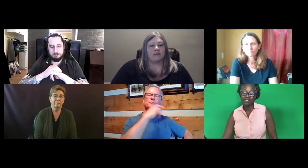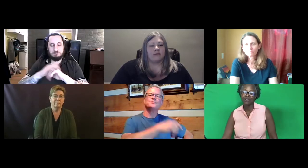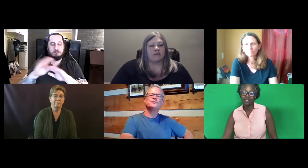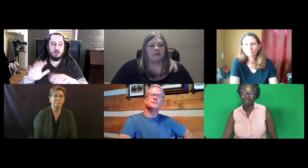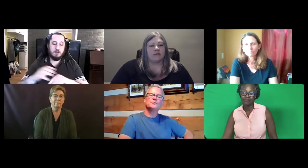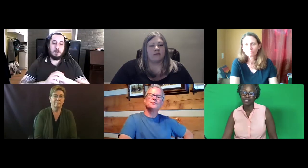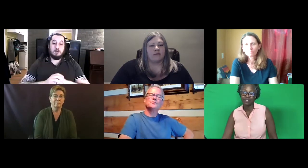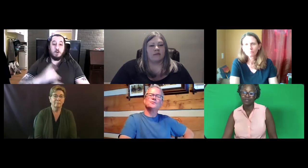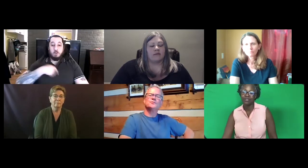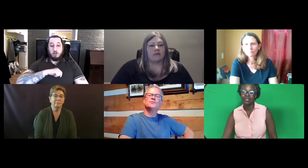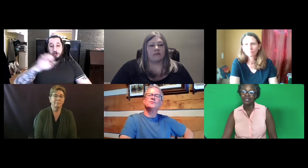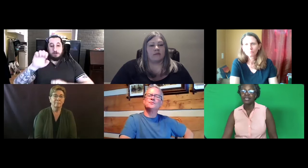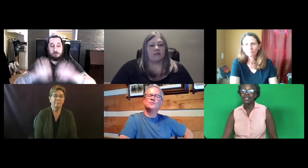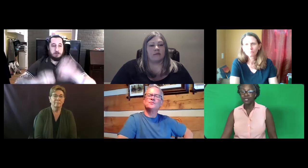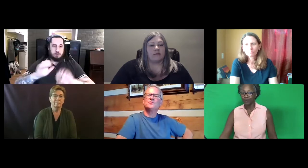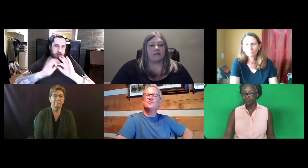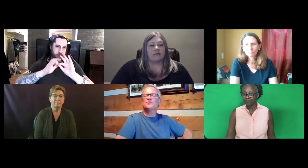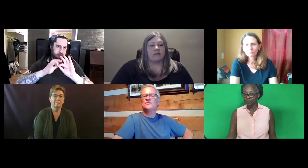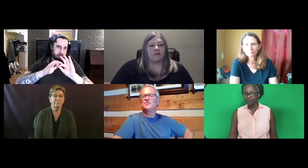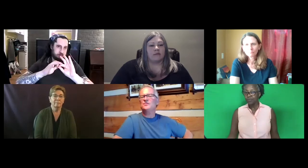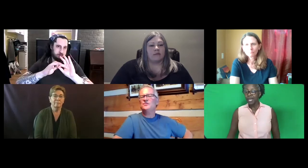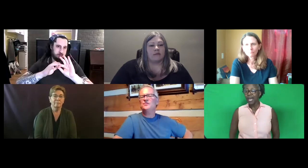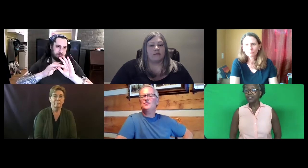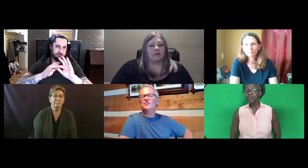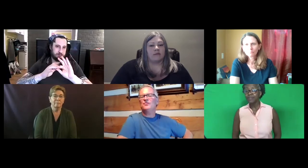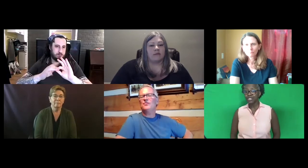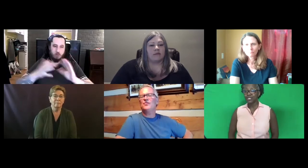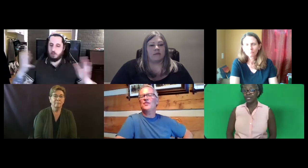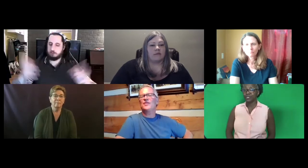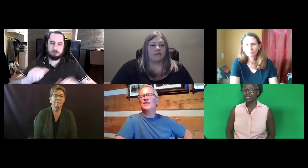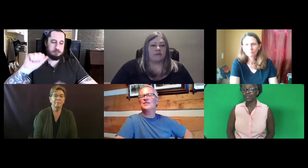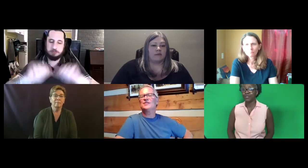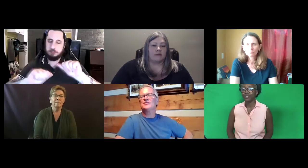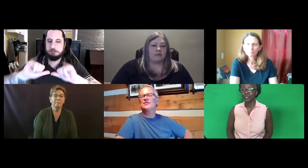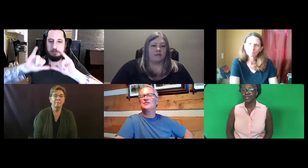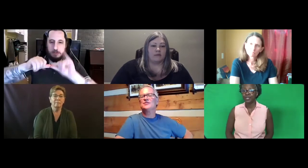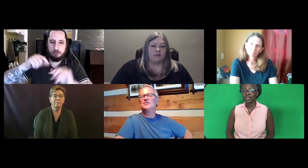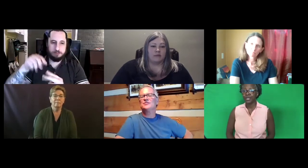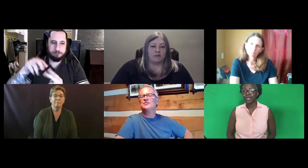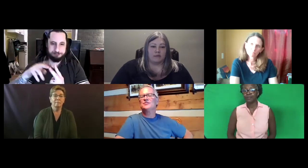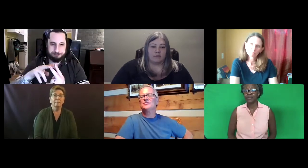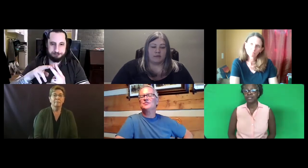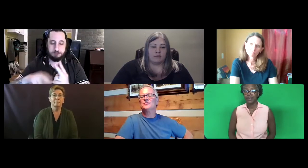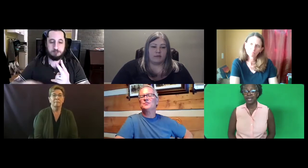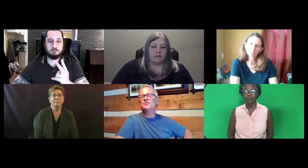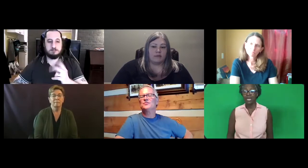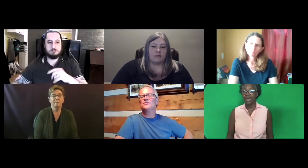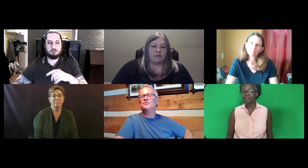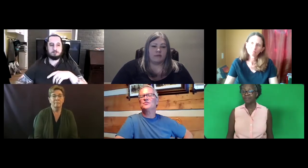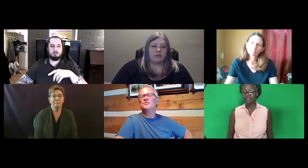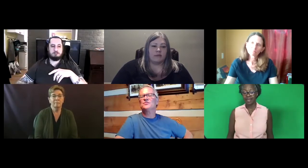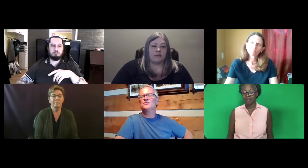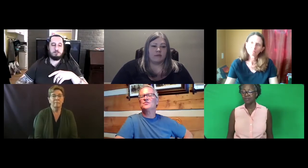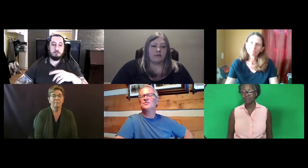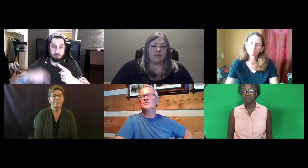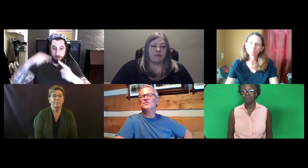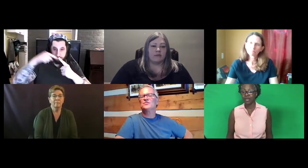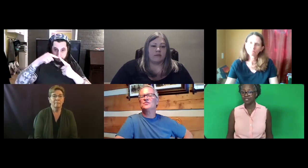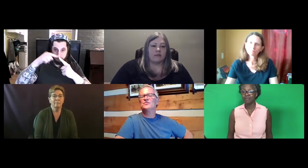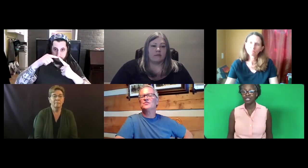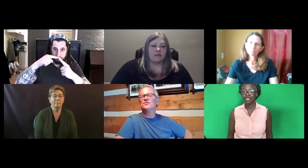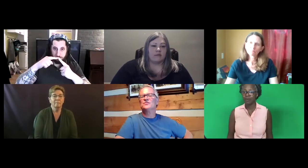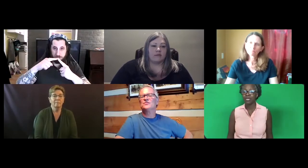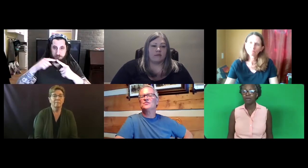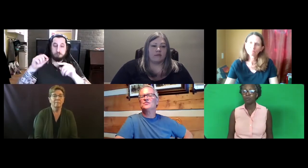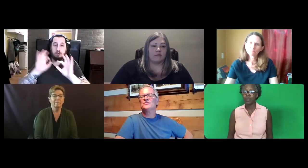So as we evaluate interprerters, and we have scales or ways of measuring that we come up